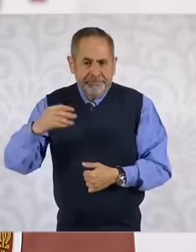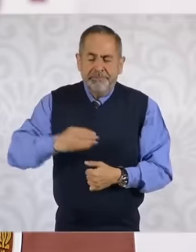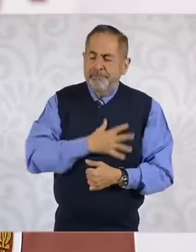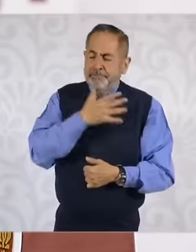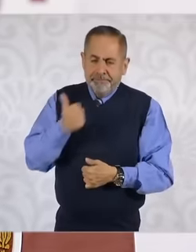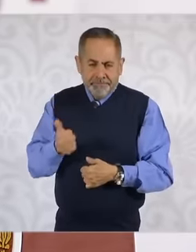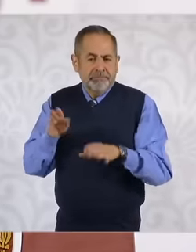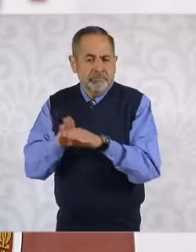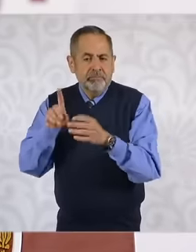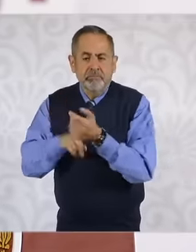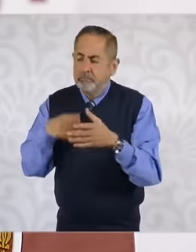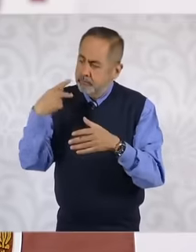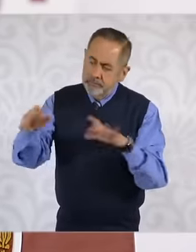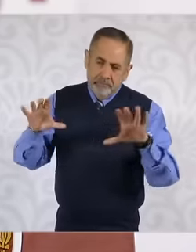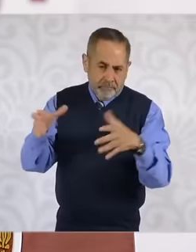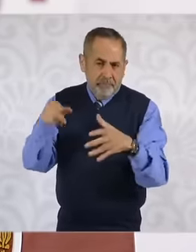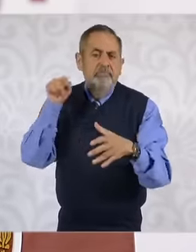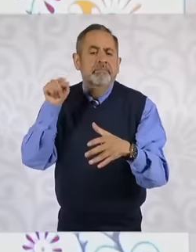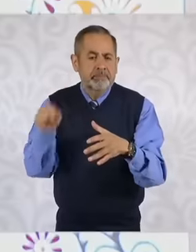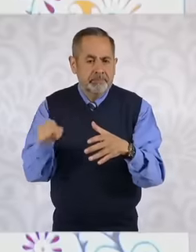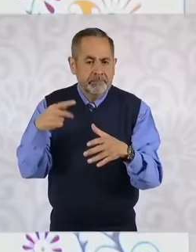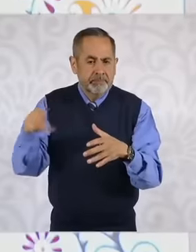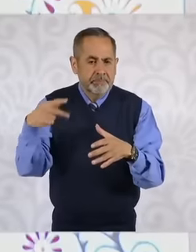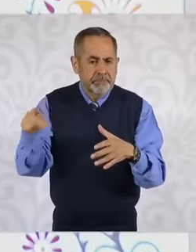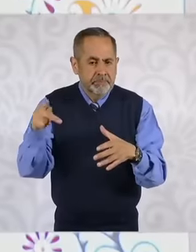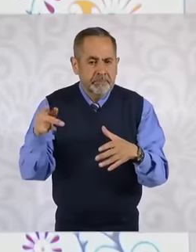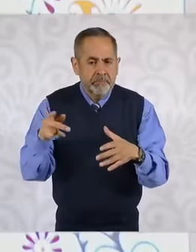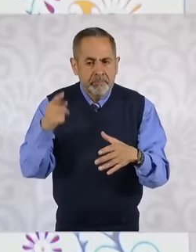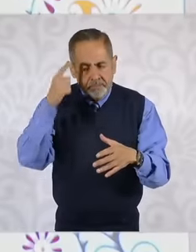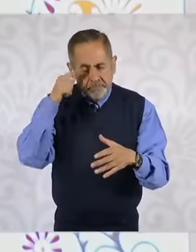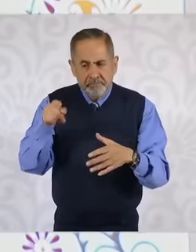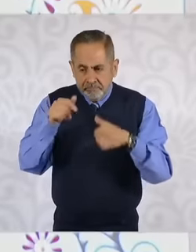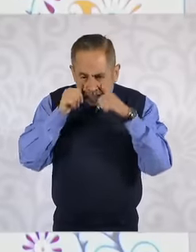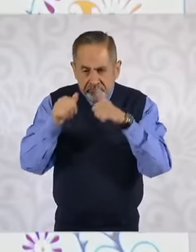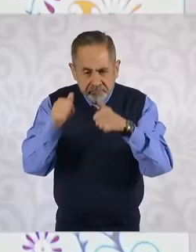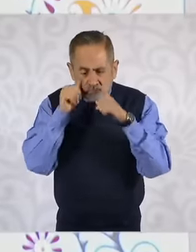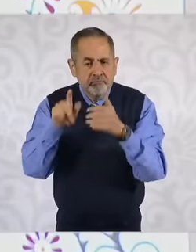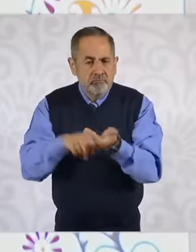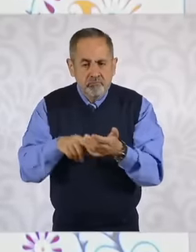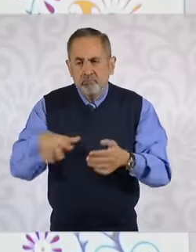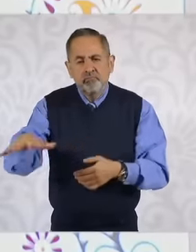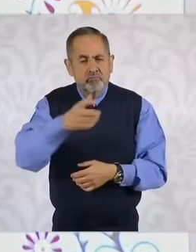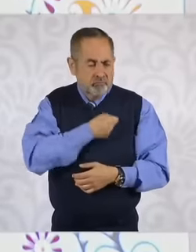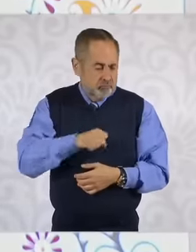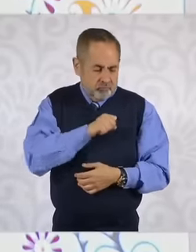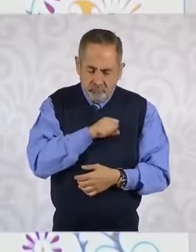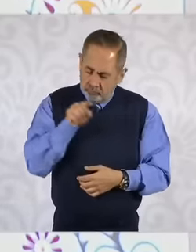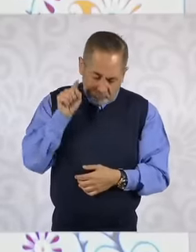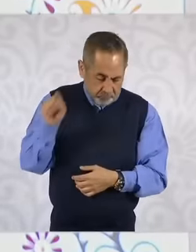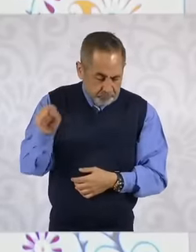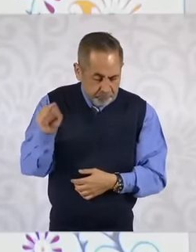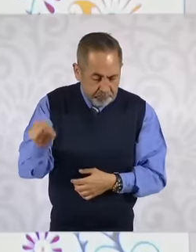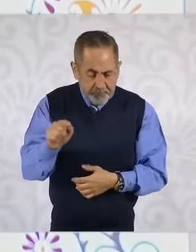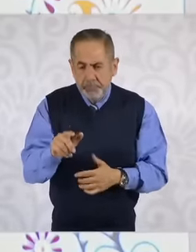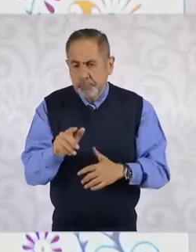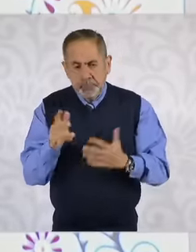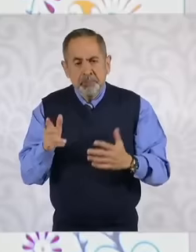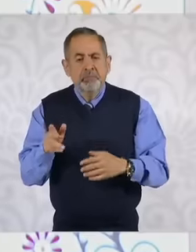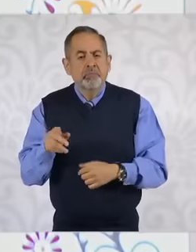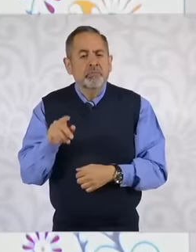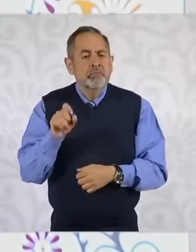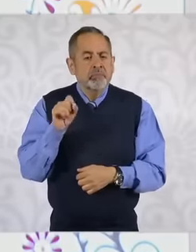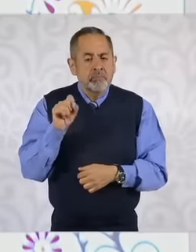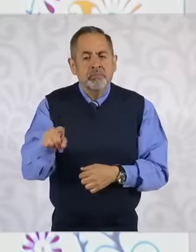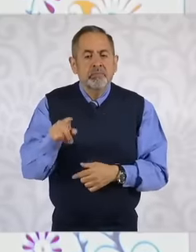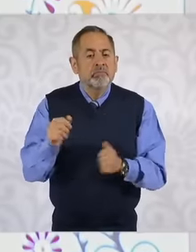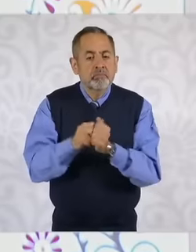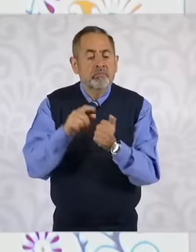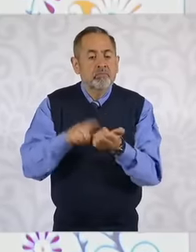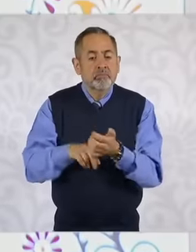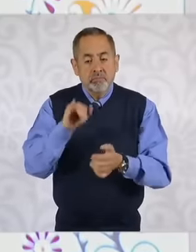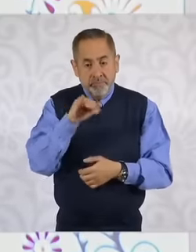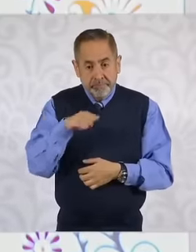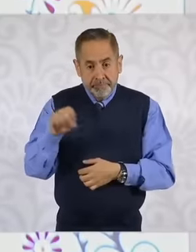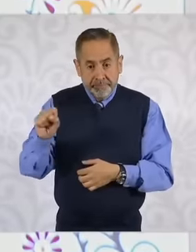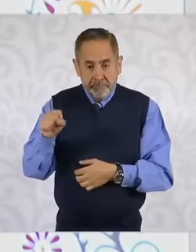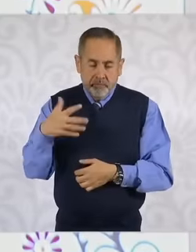public institution today that provides health care, and what was done in the IMS was also to change